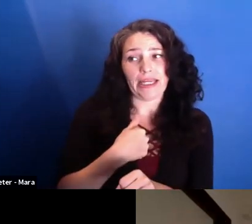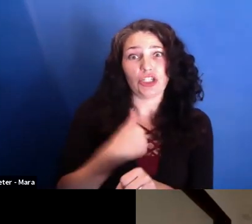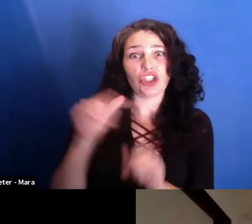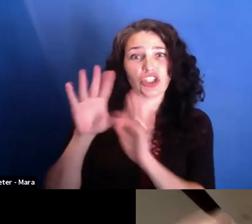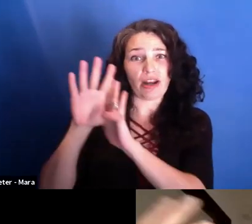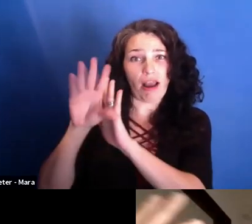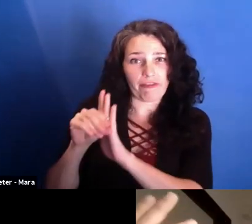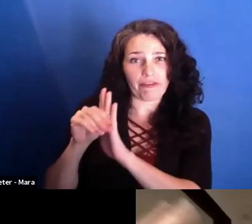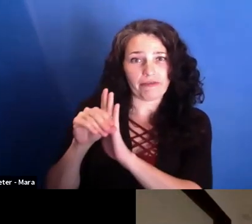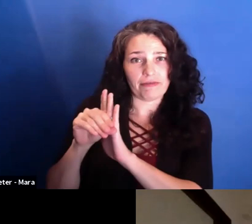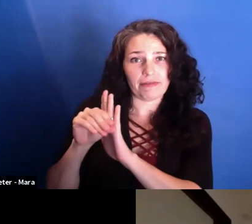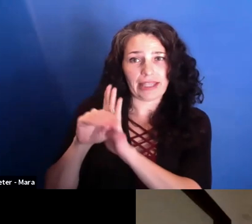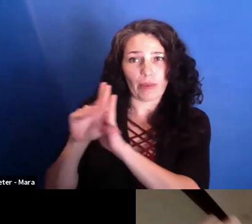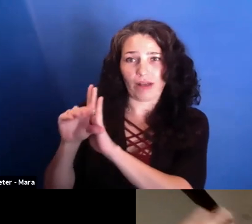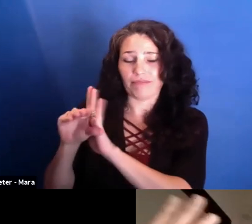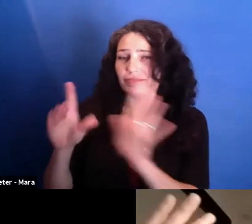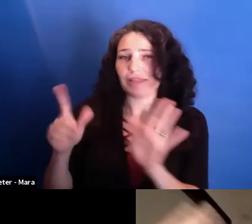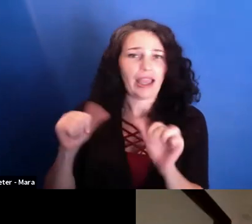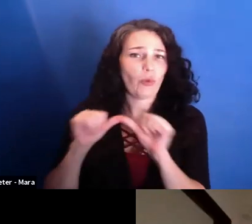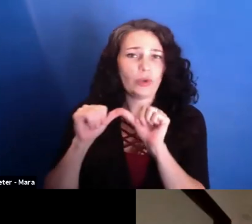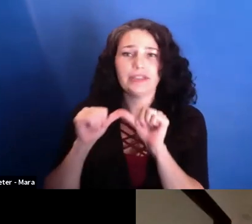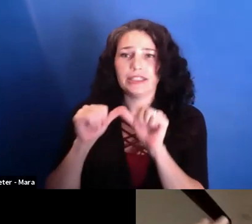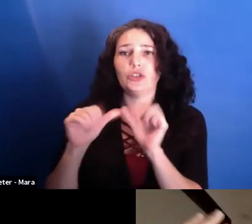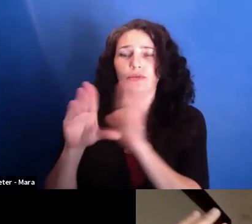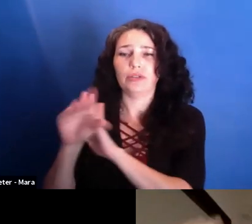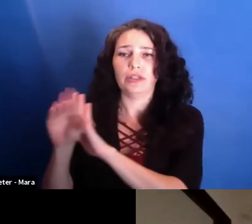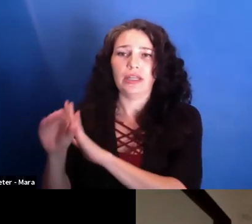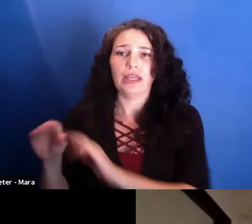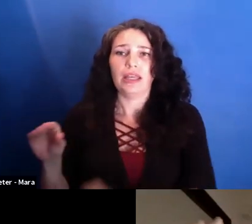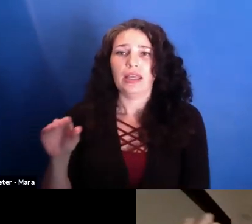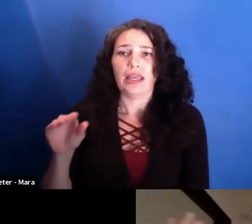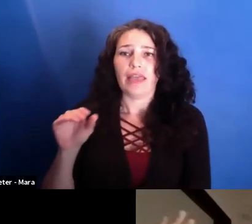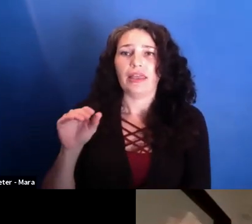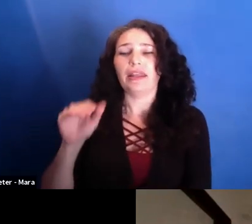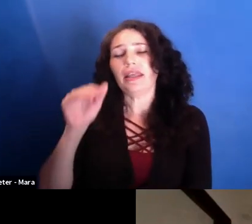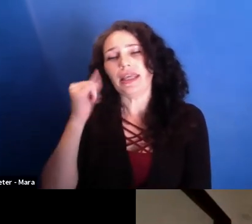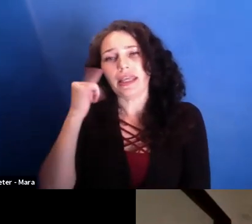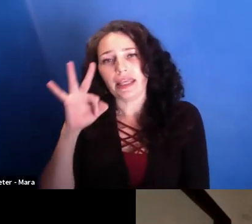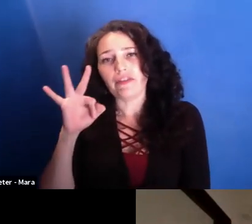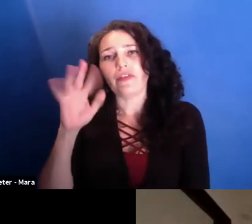I will ask them if they are fine with it. If they are not fine with it, for sure, we won't film them.